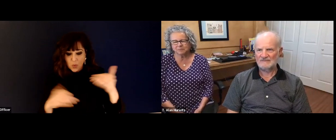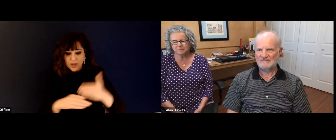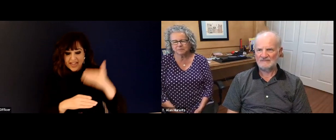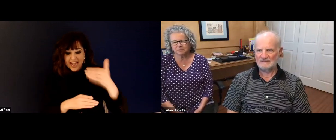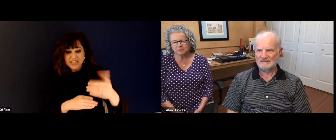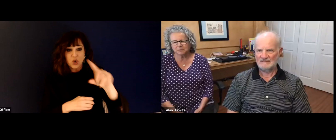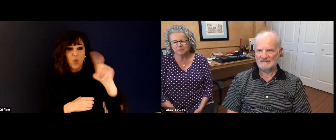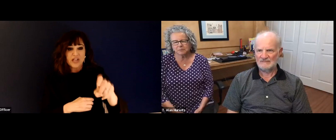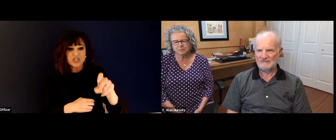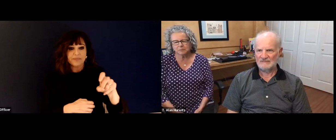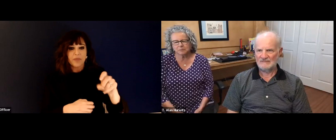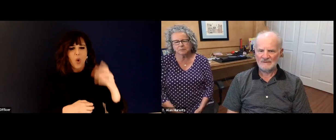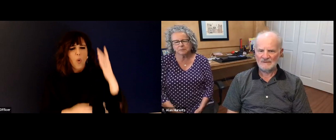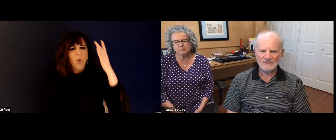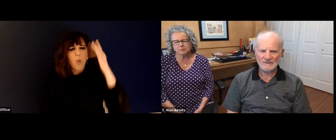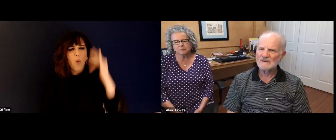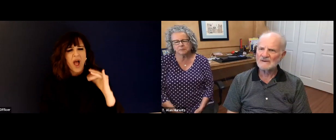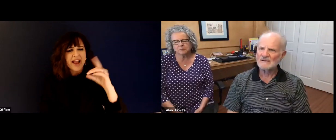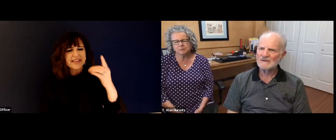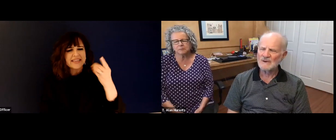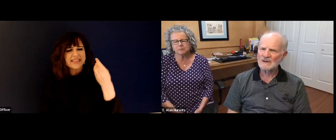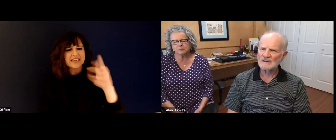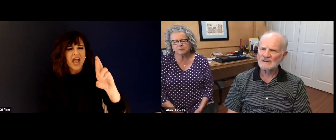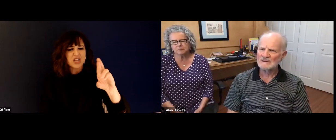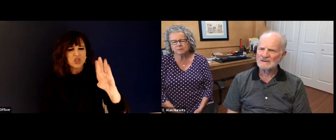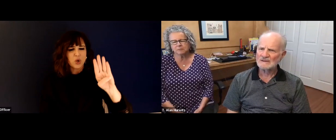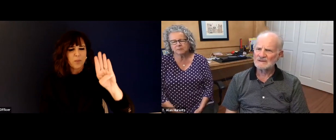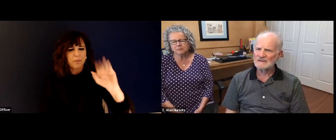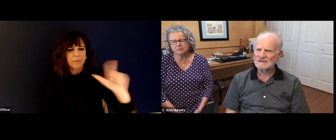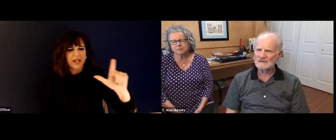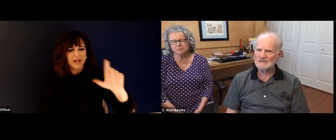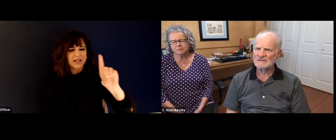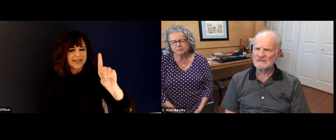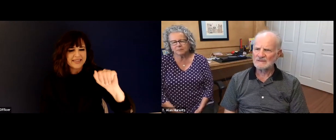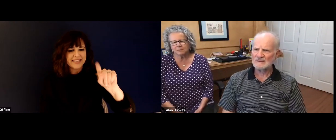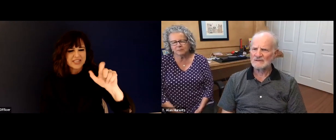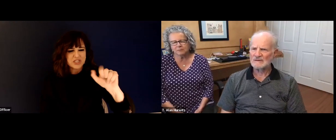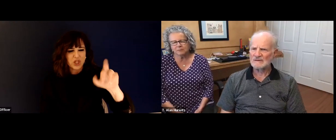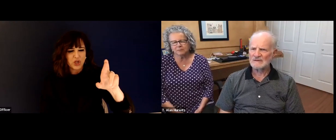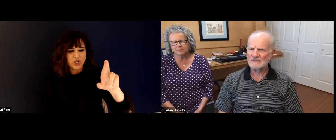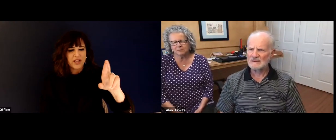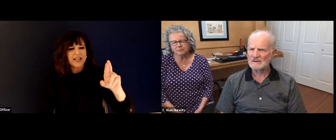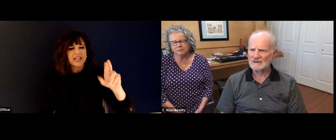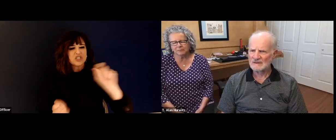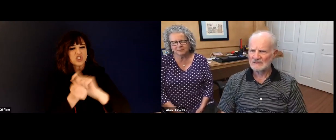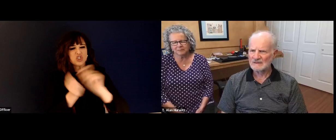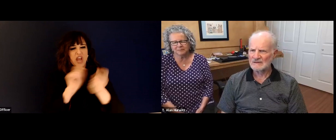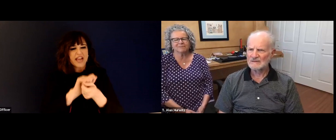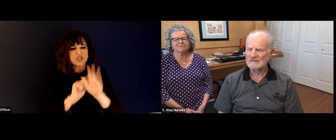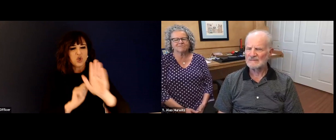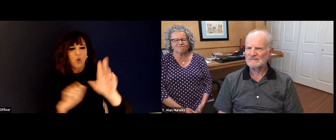we have time for more questions. I think we'll we'll go ahead and in about five minutes take questions from the audience. But